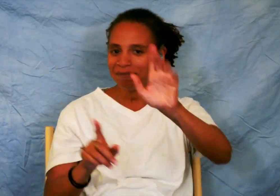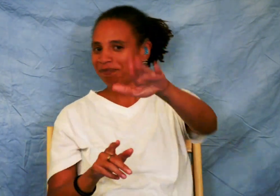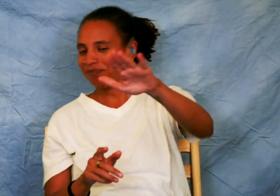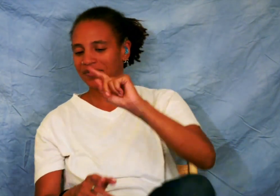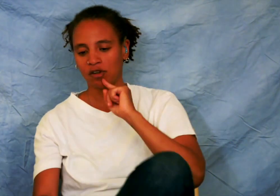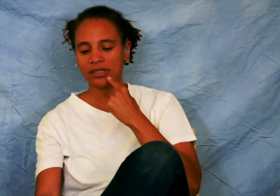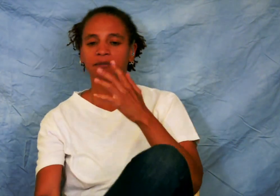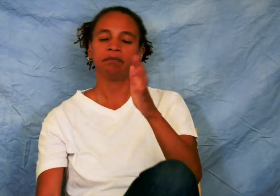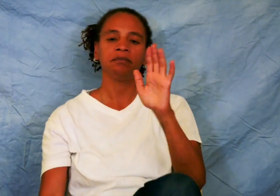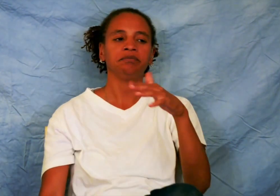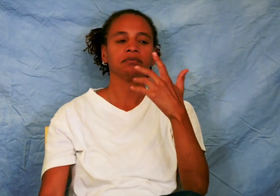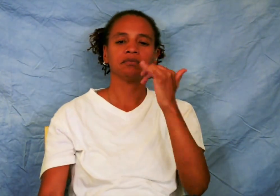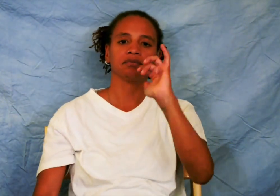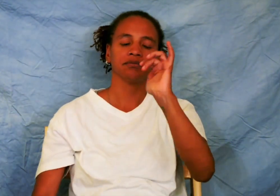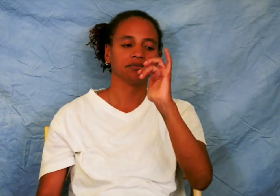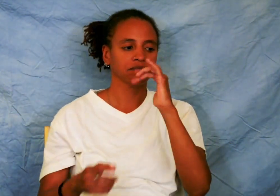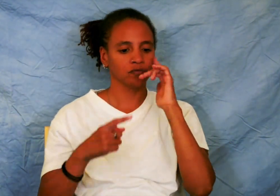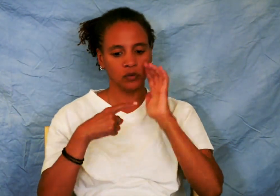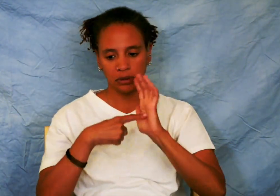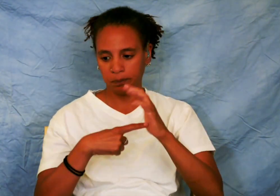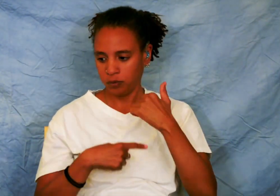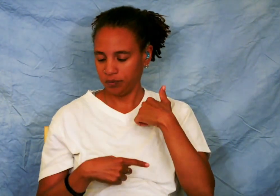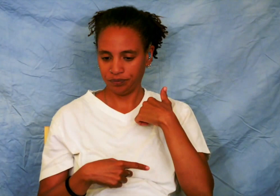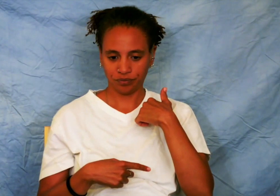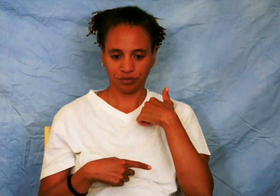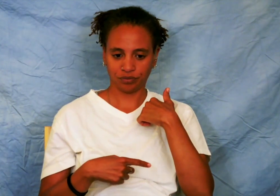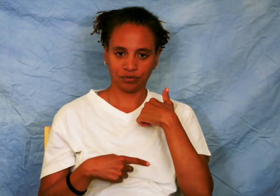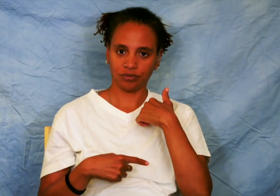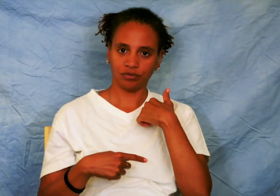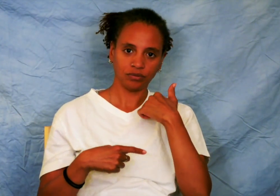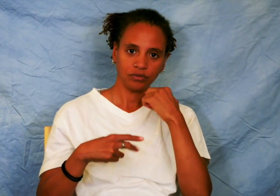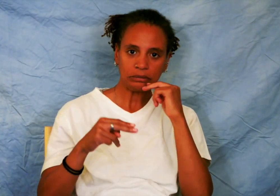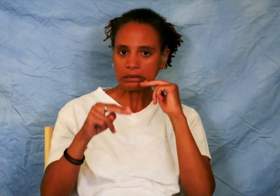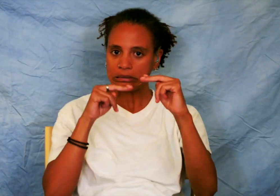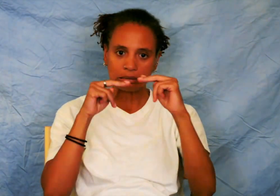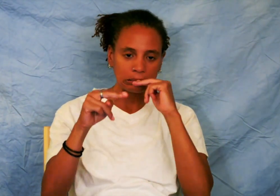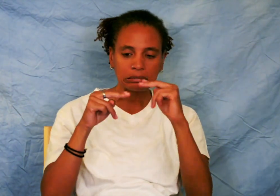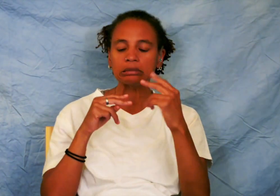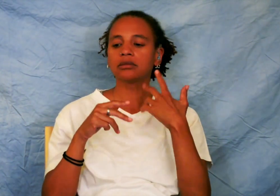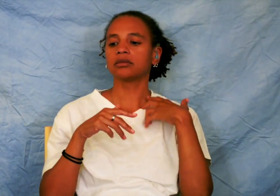But seriously, while we were haggling back and forth, we'd communicate by writing the